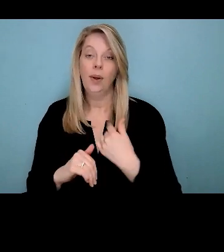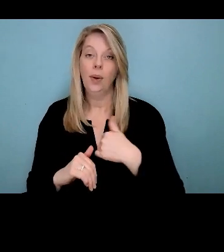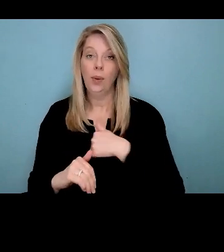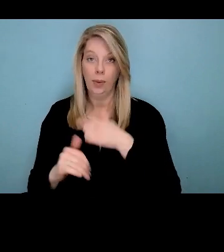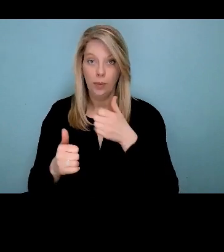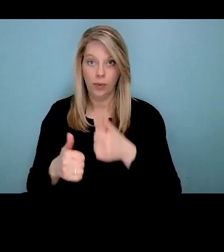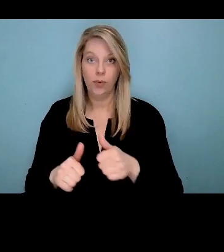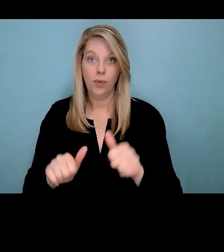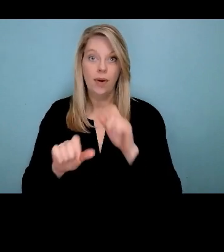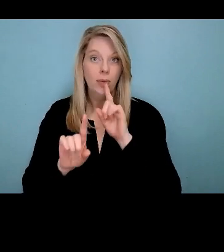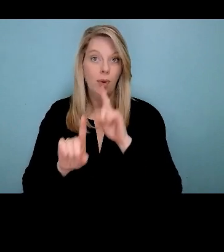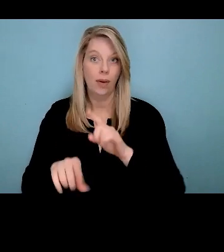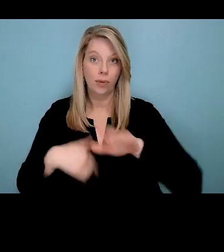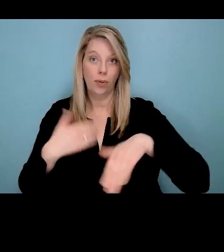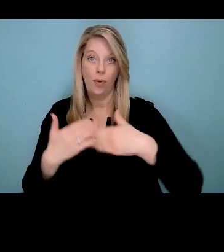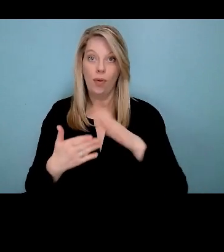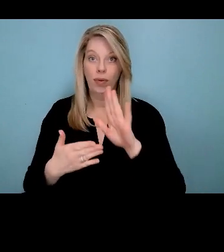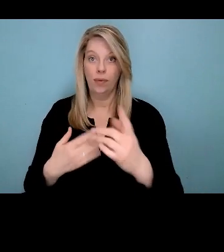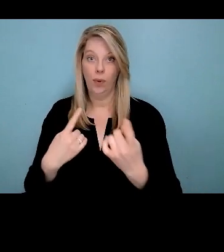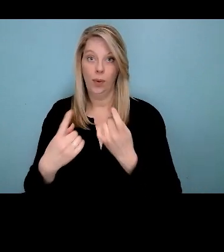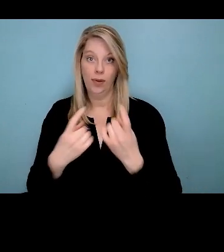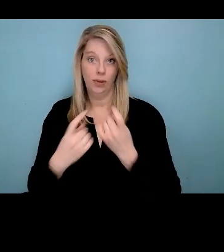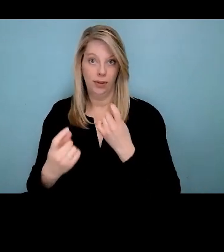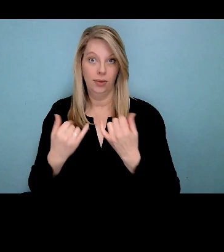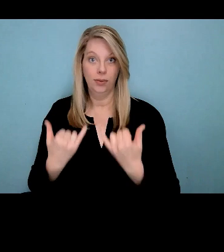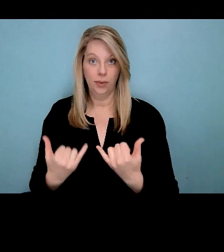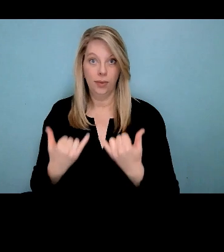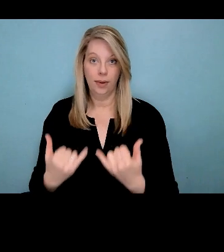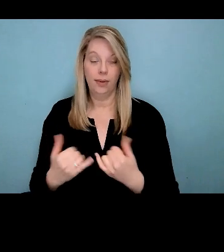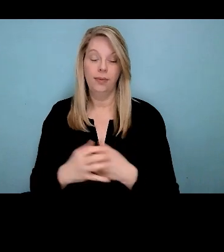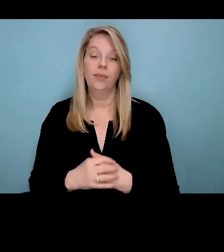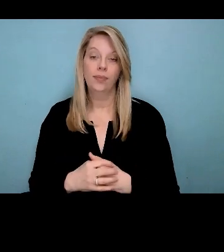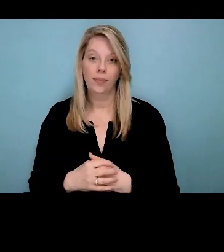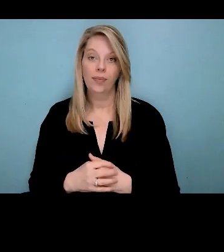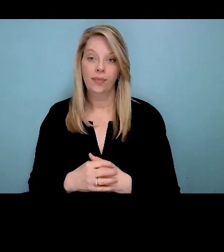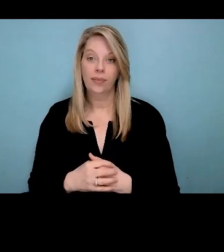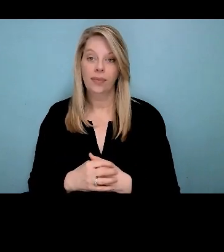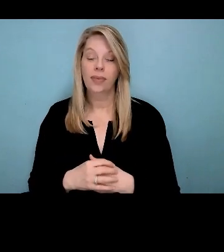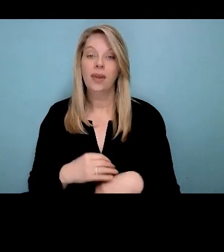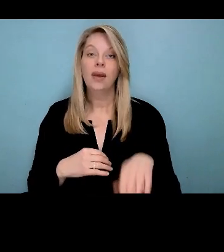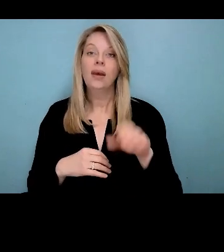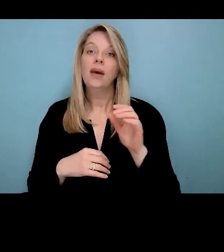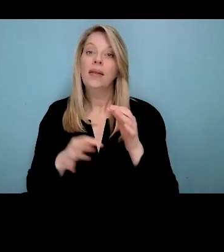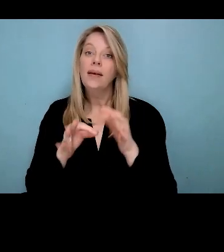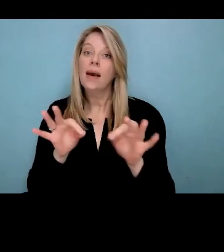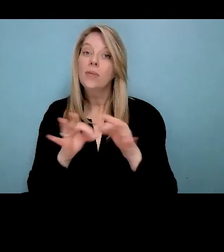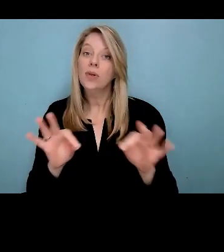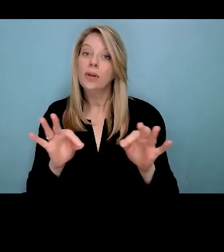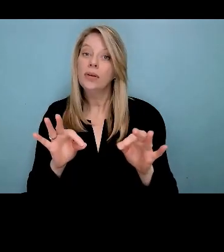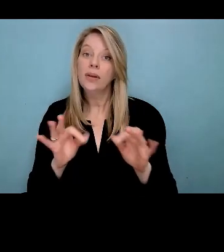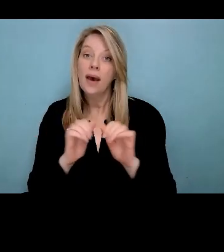all questions during our time here today. And to turn on the closed captions, select